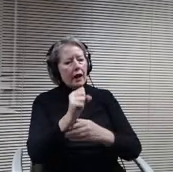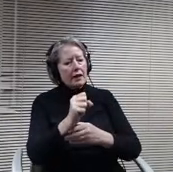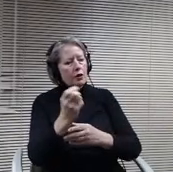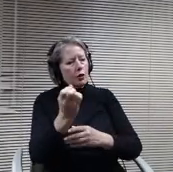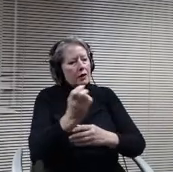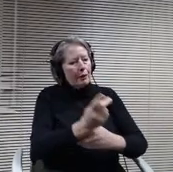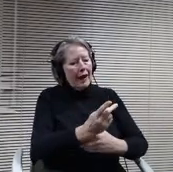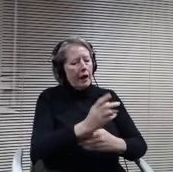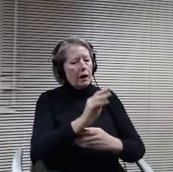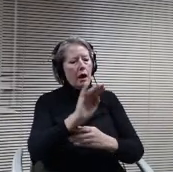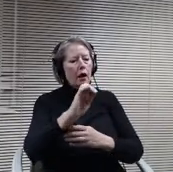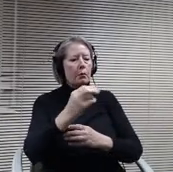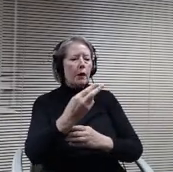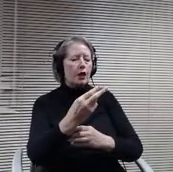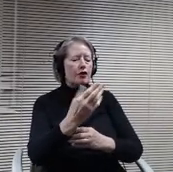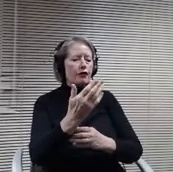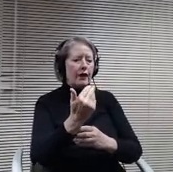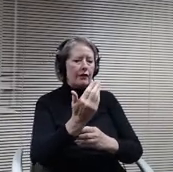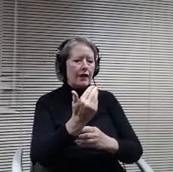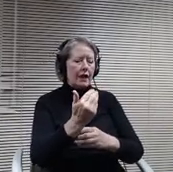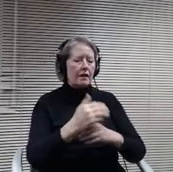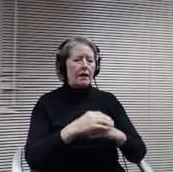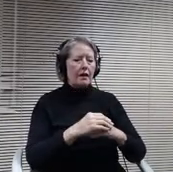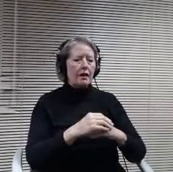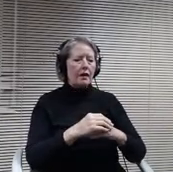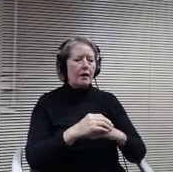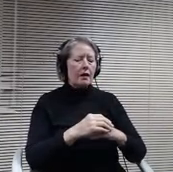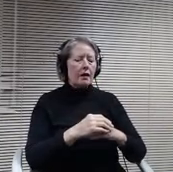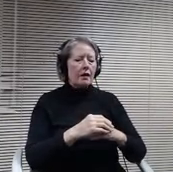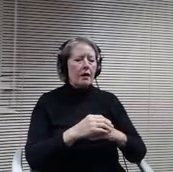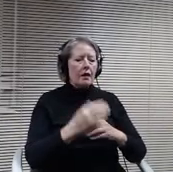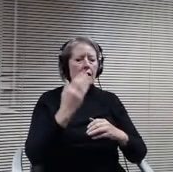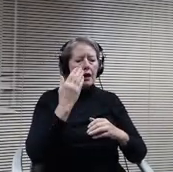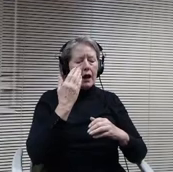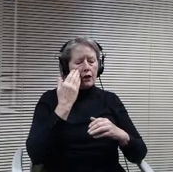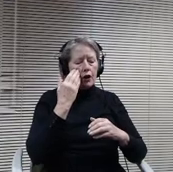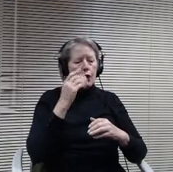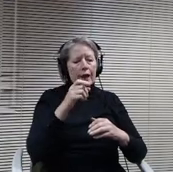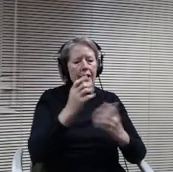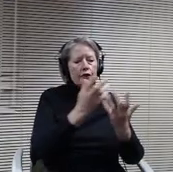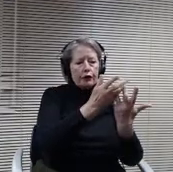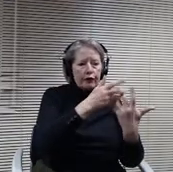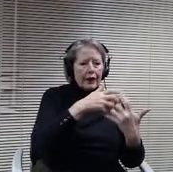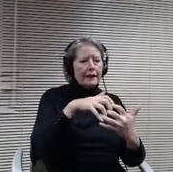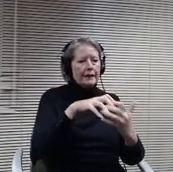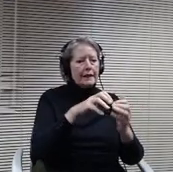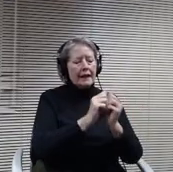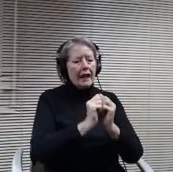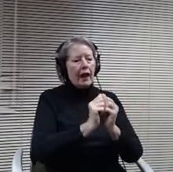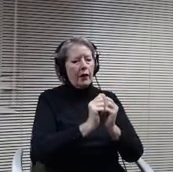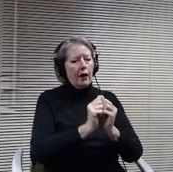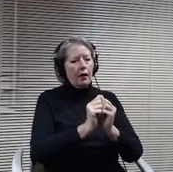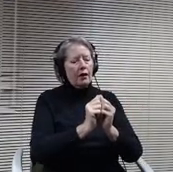Um, all pieces need to fit together, but you know, I do think we've got a lot of you know, comments back from